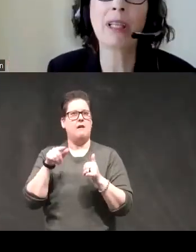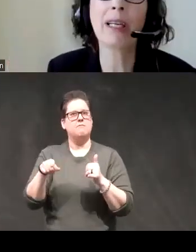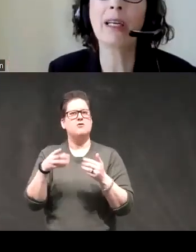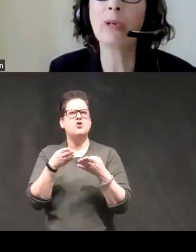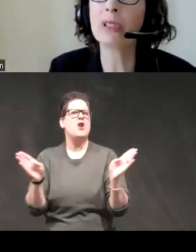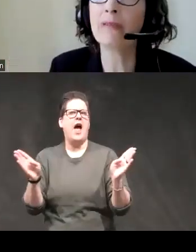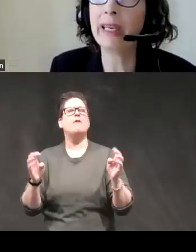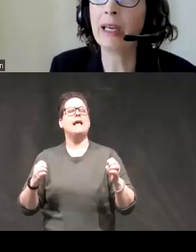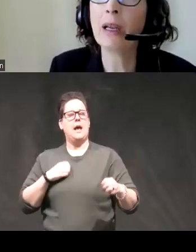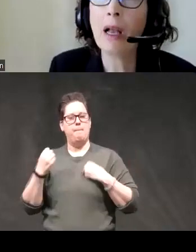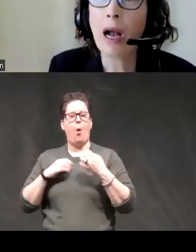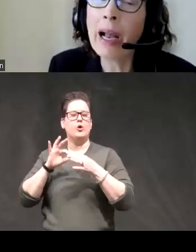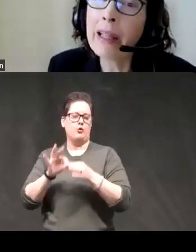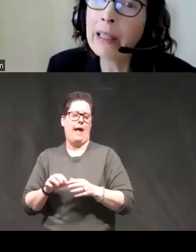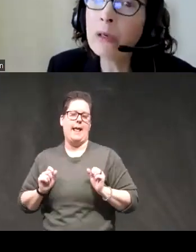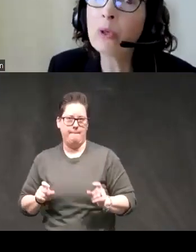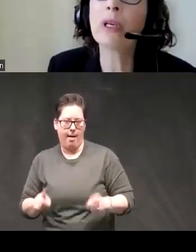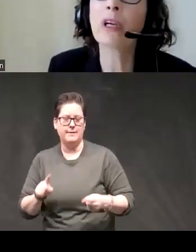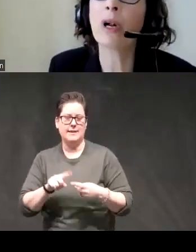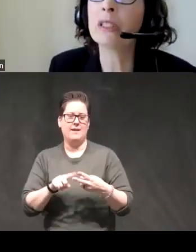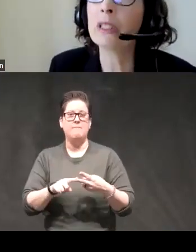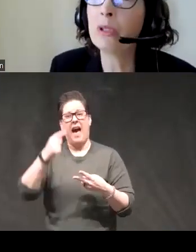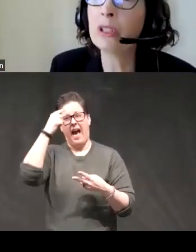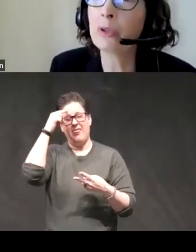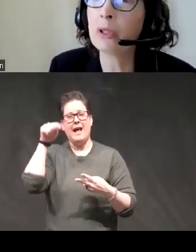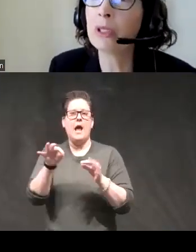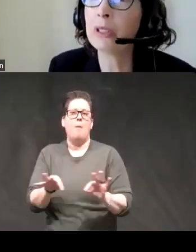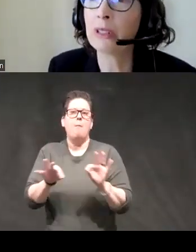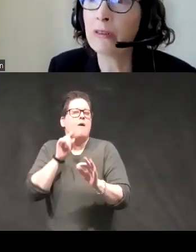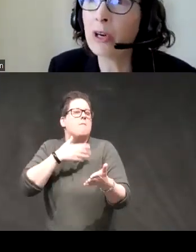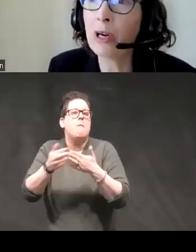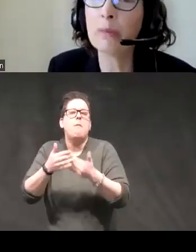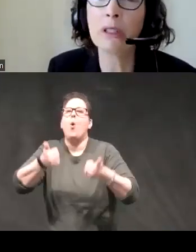related impulsivity I think they're important across the mood disorders and self-harm and